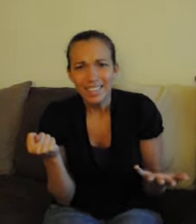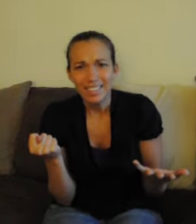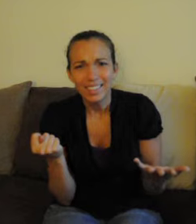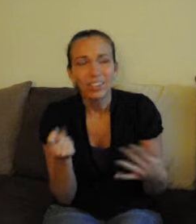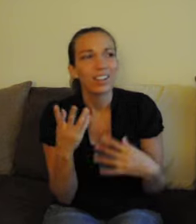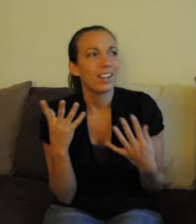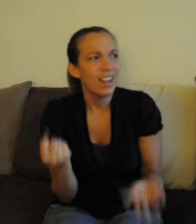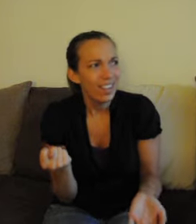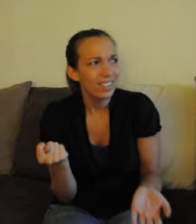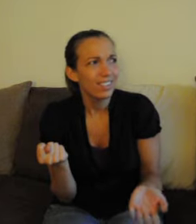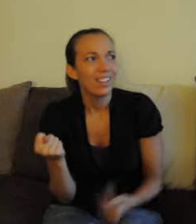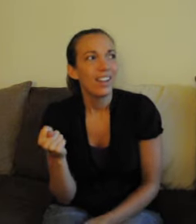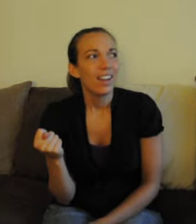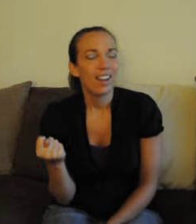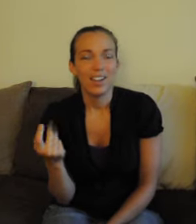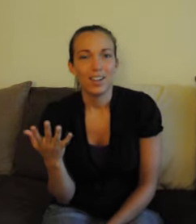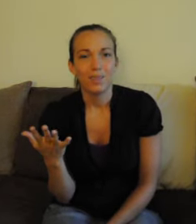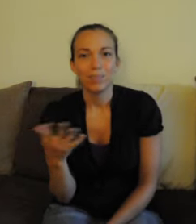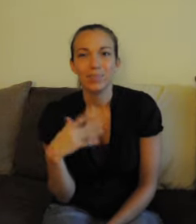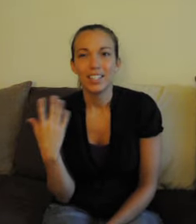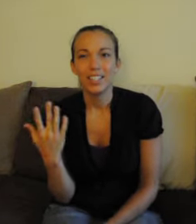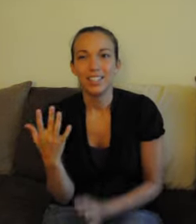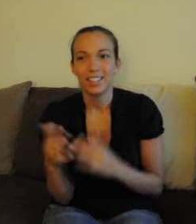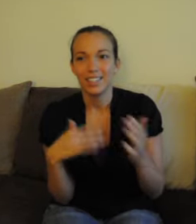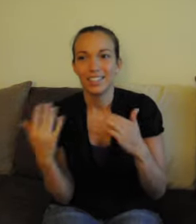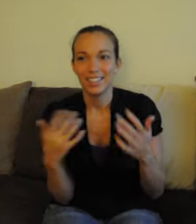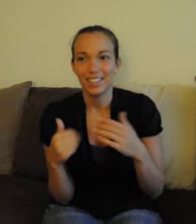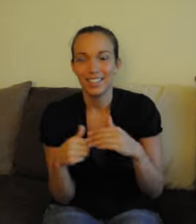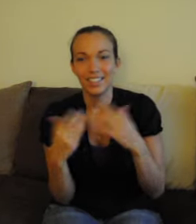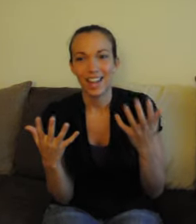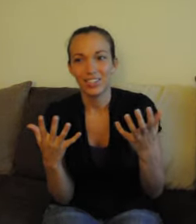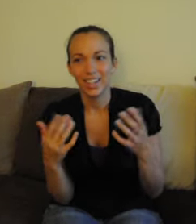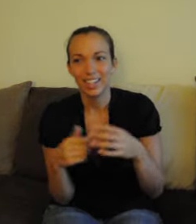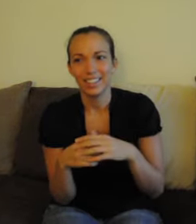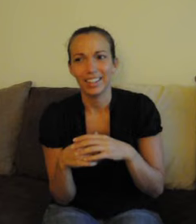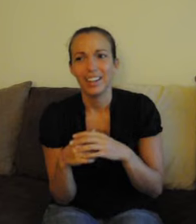or HUH?! It's exaggerated